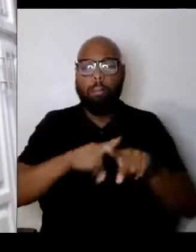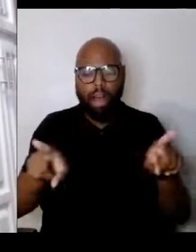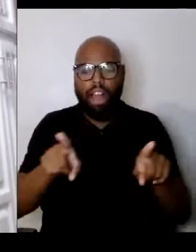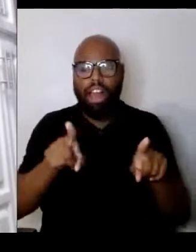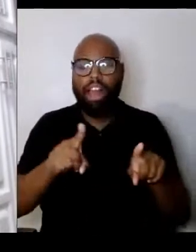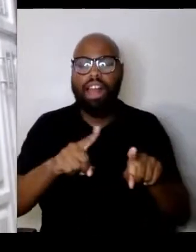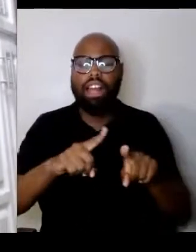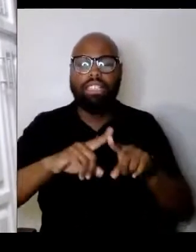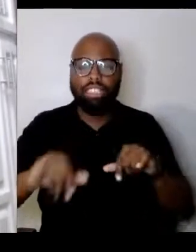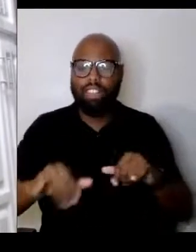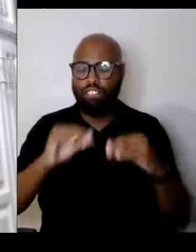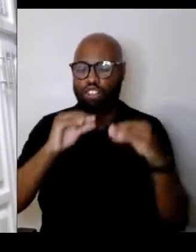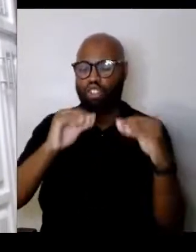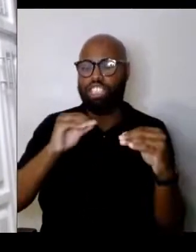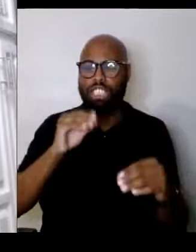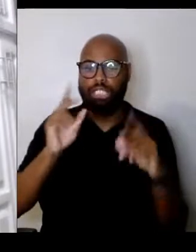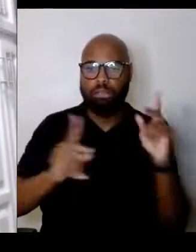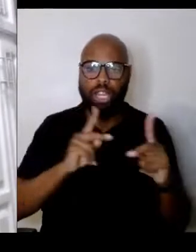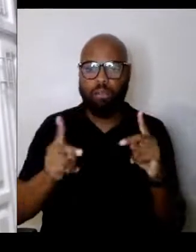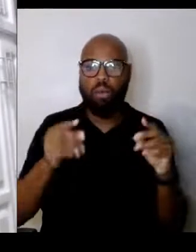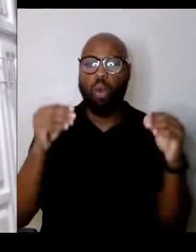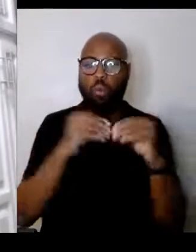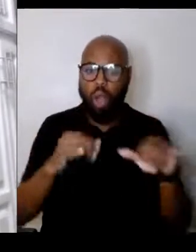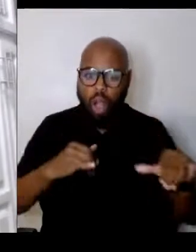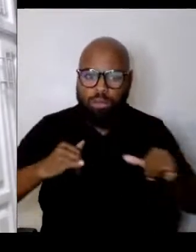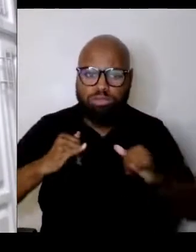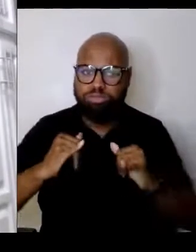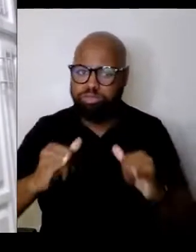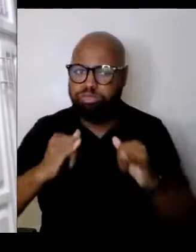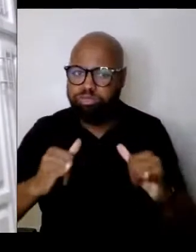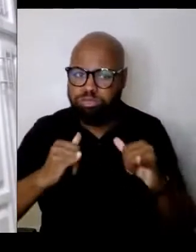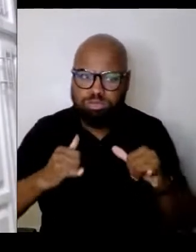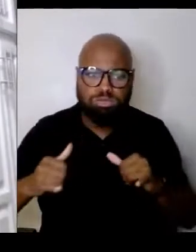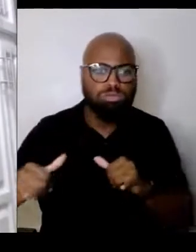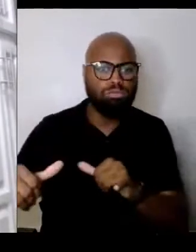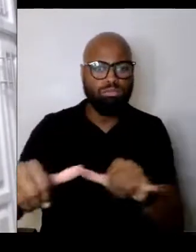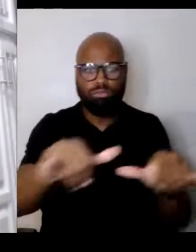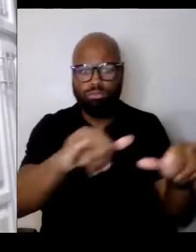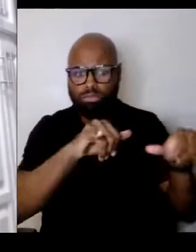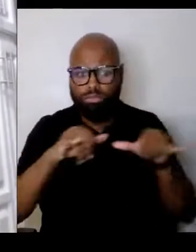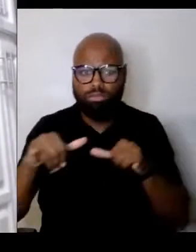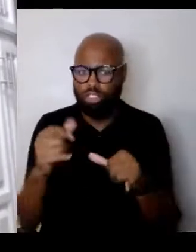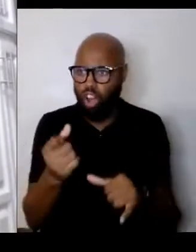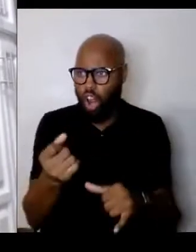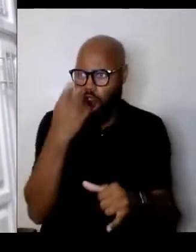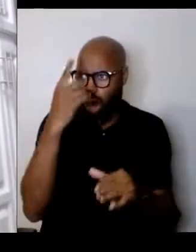to be homogenous and to understand the next person rather than,